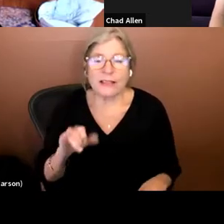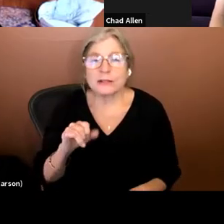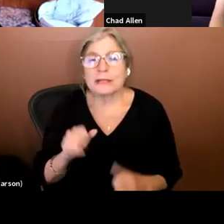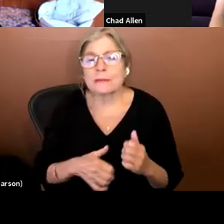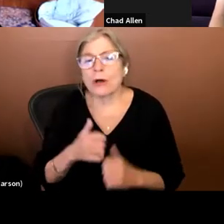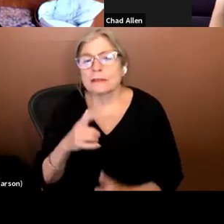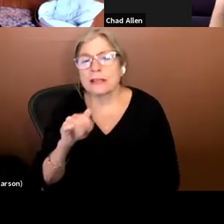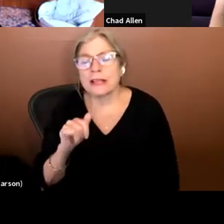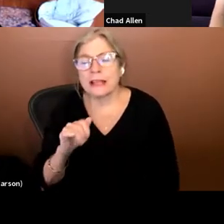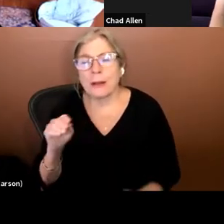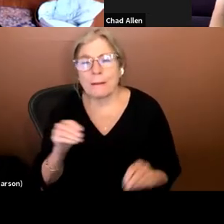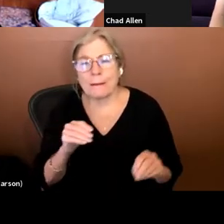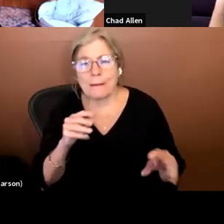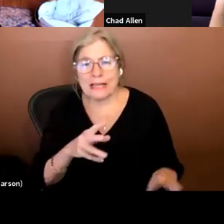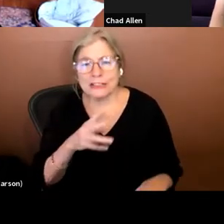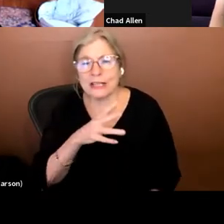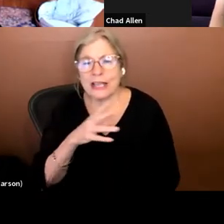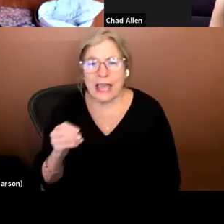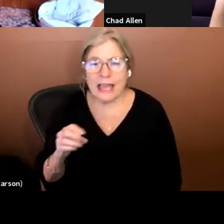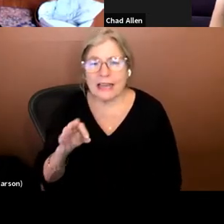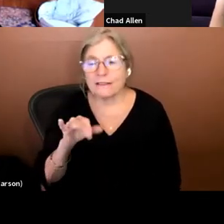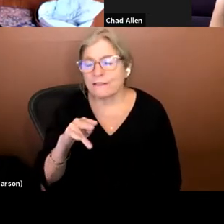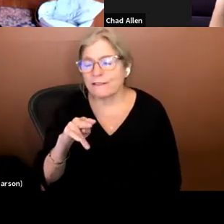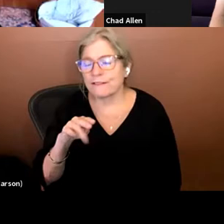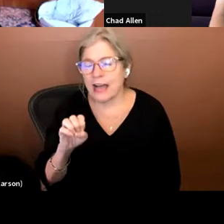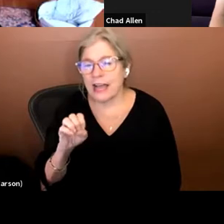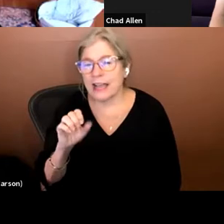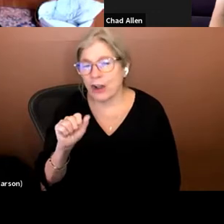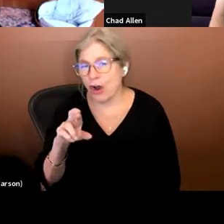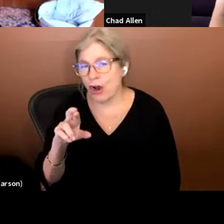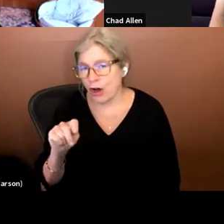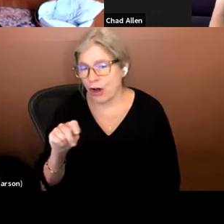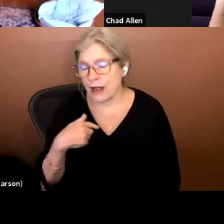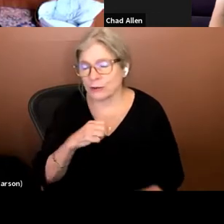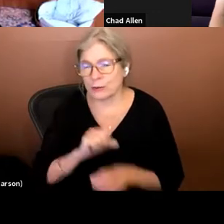magic and fine art that I was doing then. Eventually that